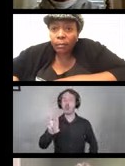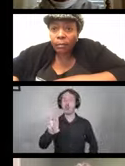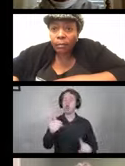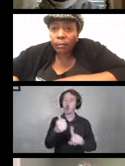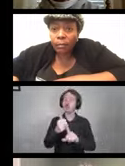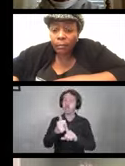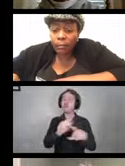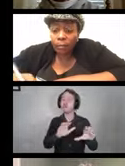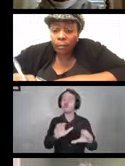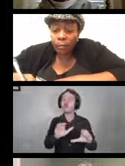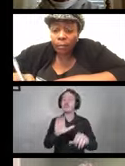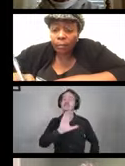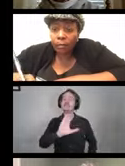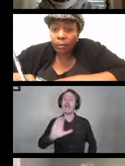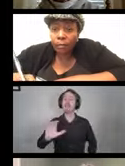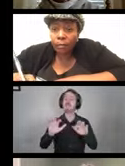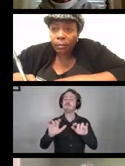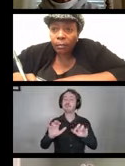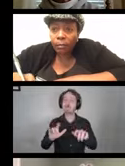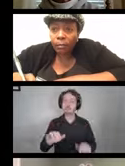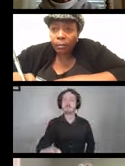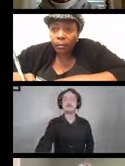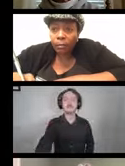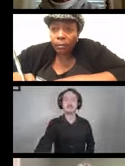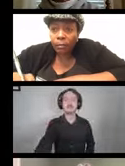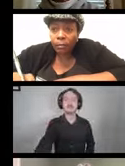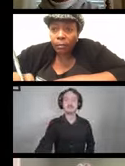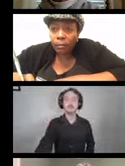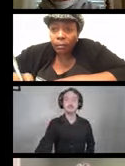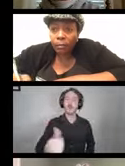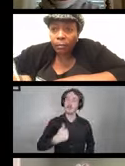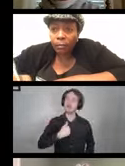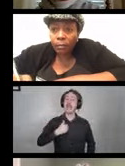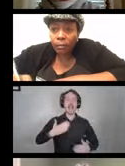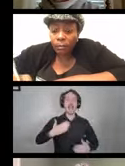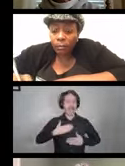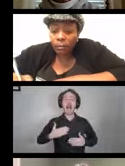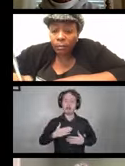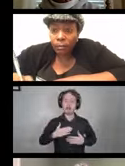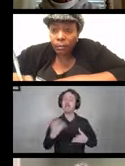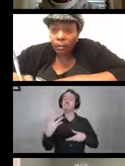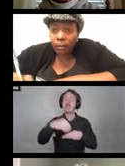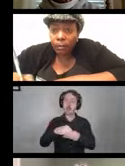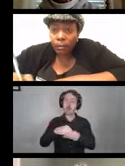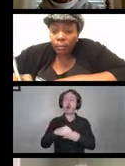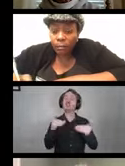I'm happy to serve as the director of Tools for Life and director of services and education